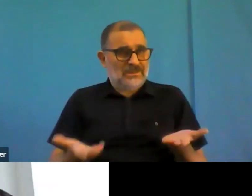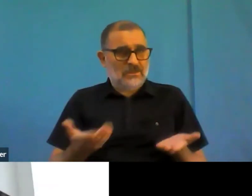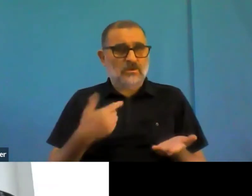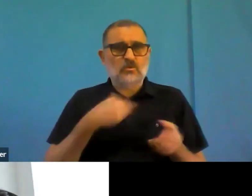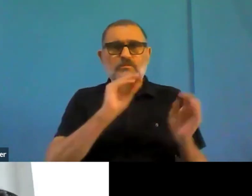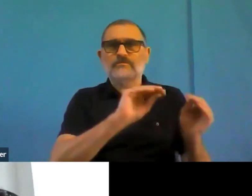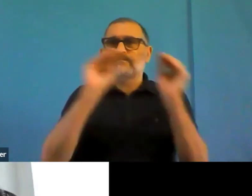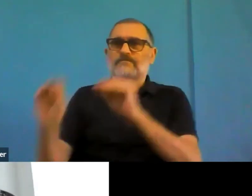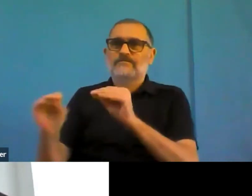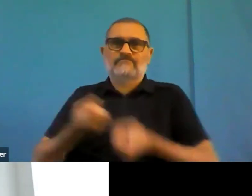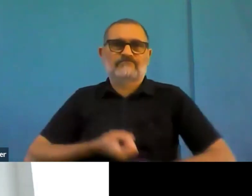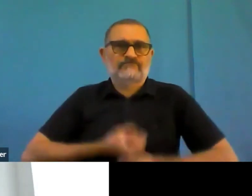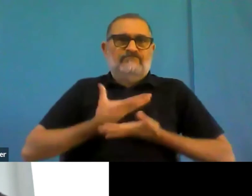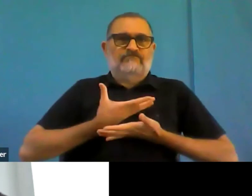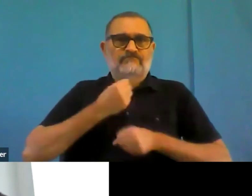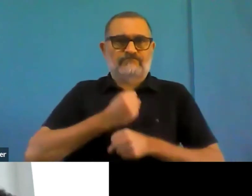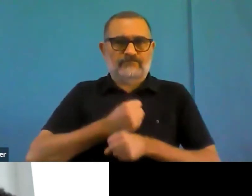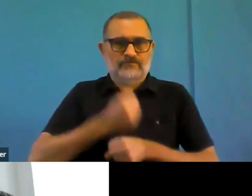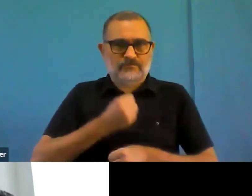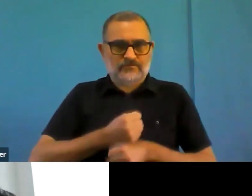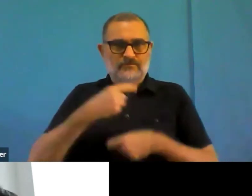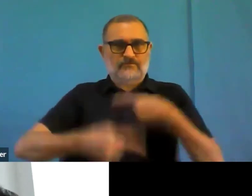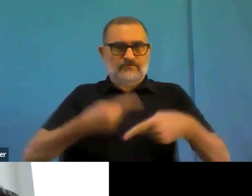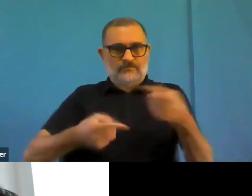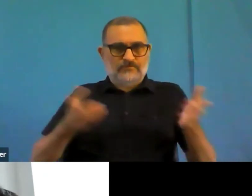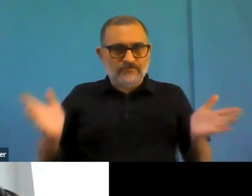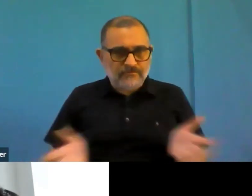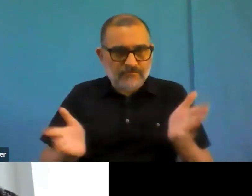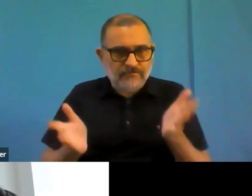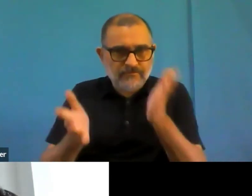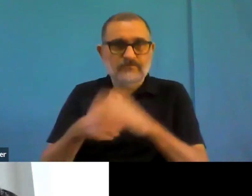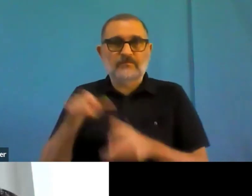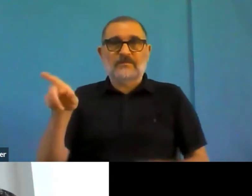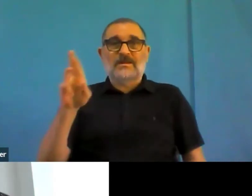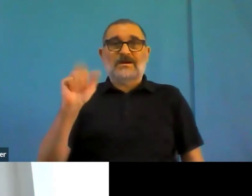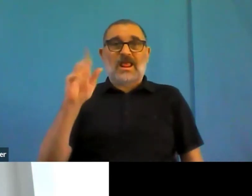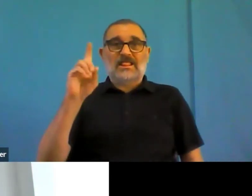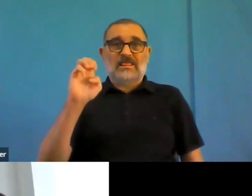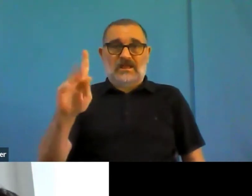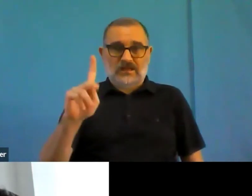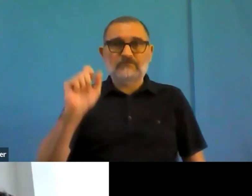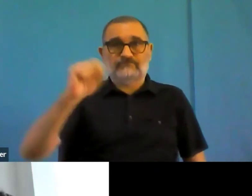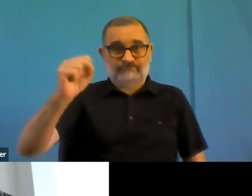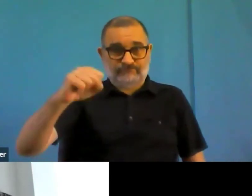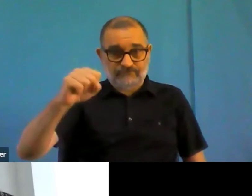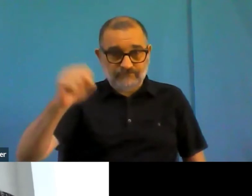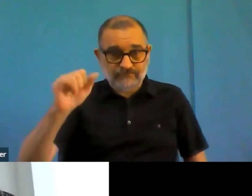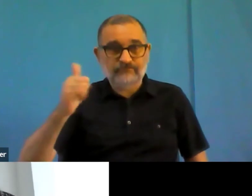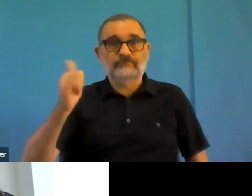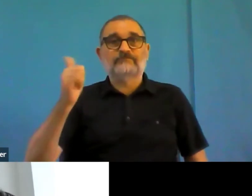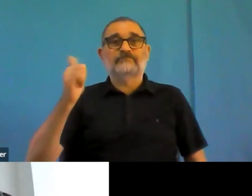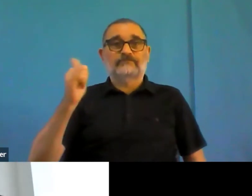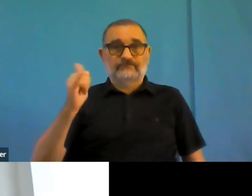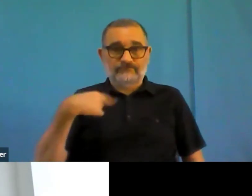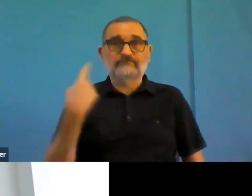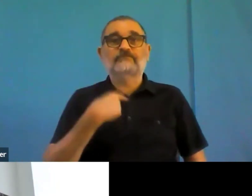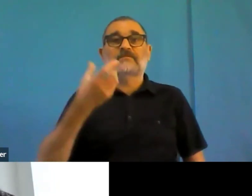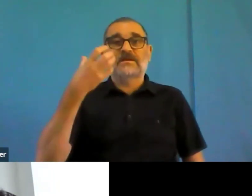We had also a very fruitful discussion with more than two one day suggestions, I tried